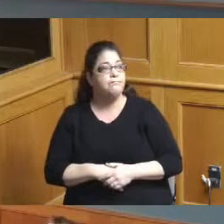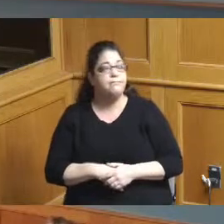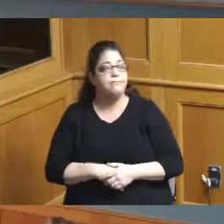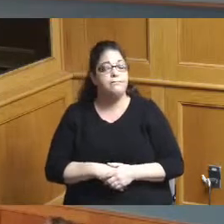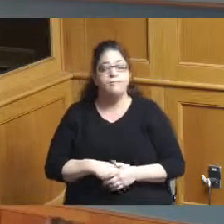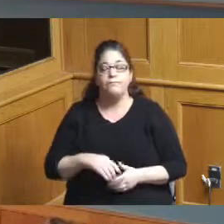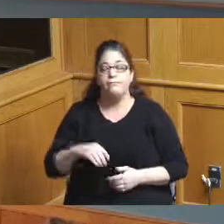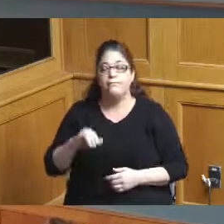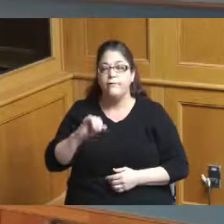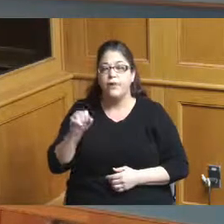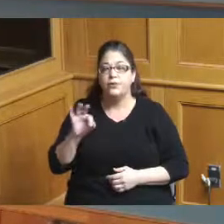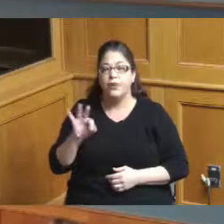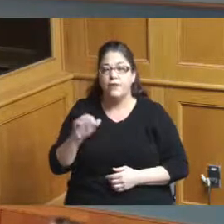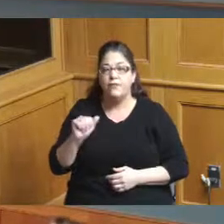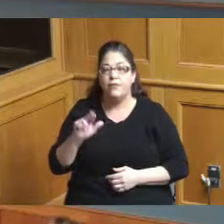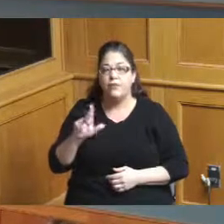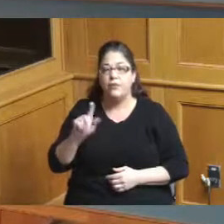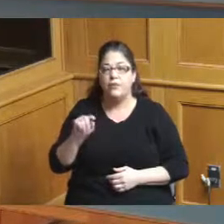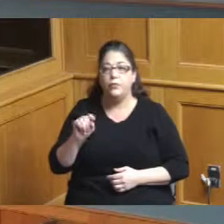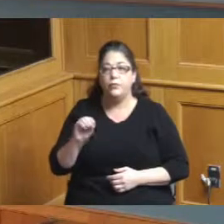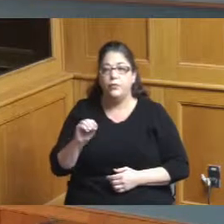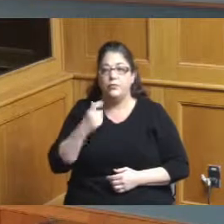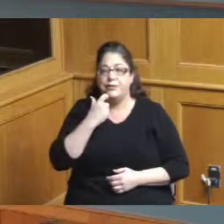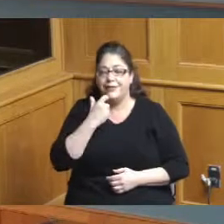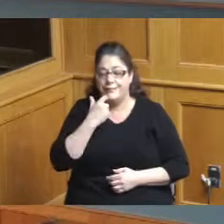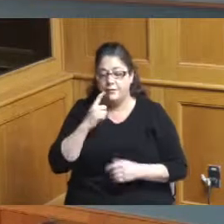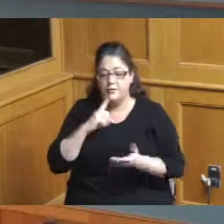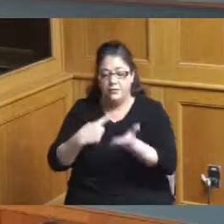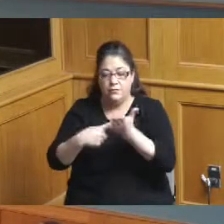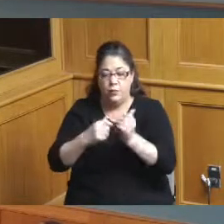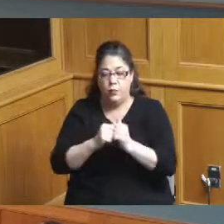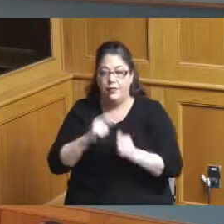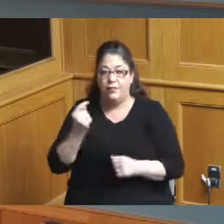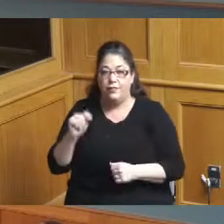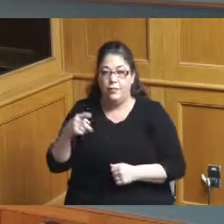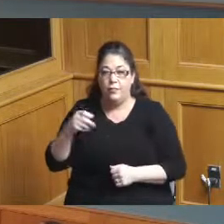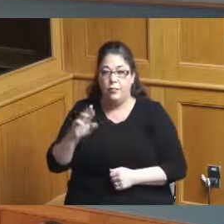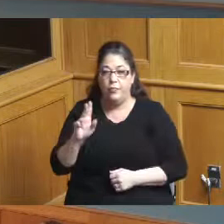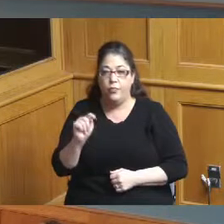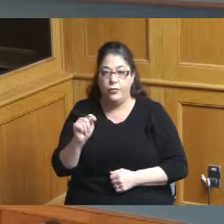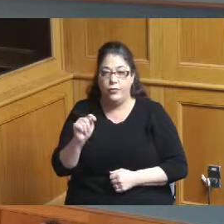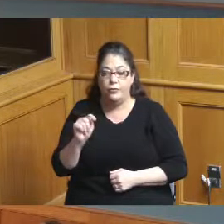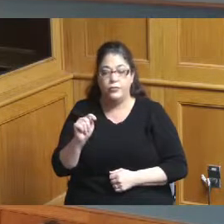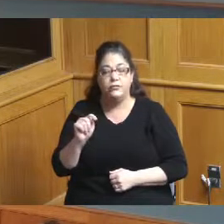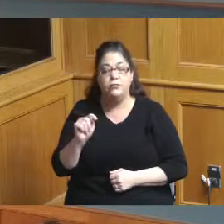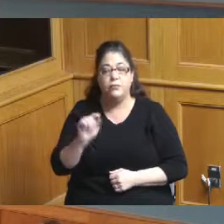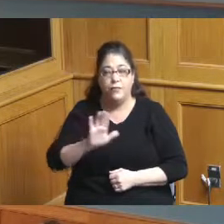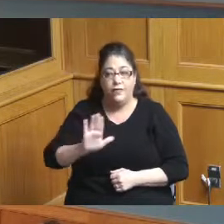some recent conversations with the port I'm not sure where they are with their legal response